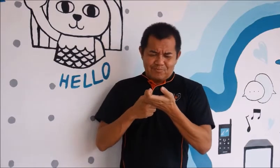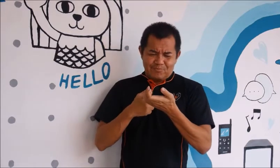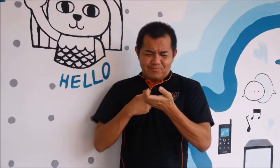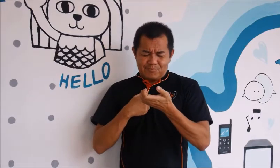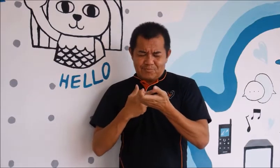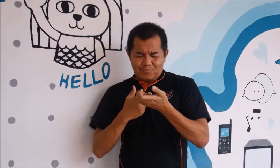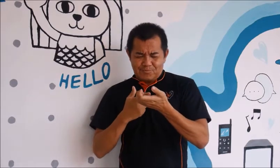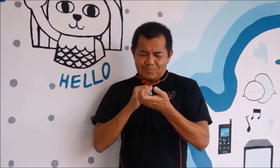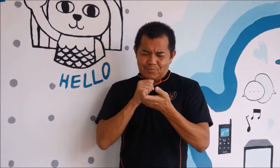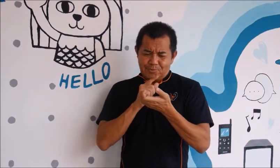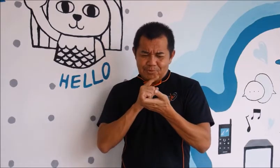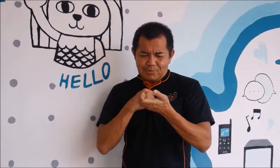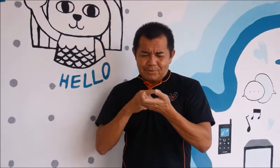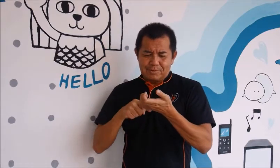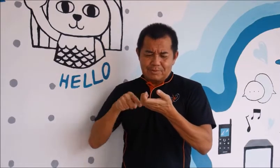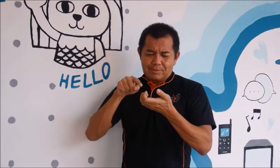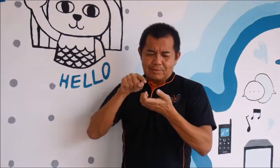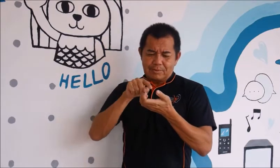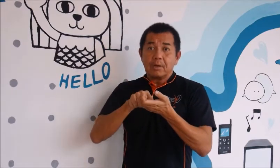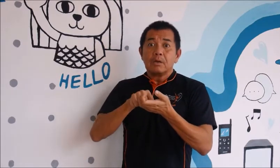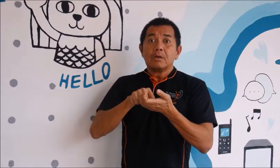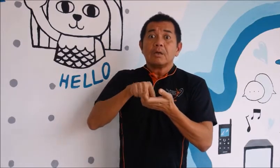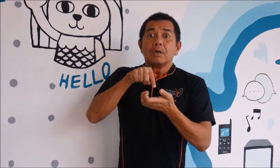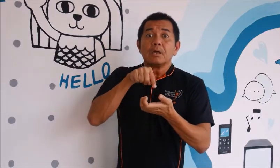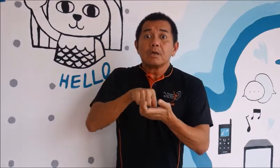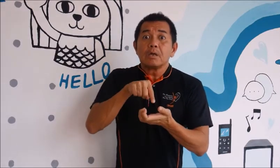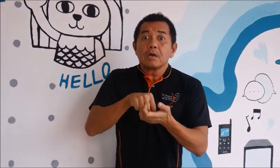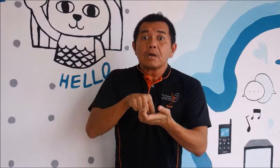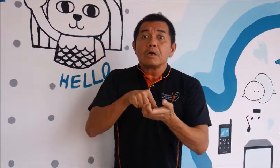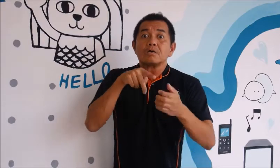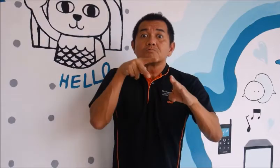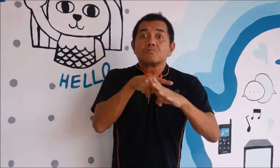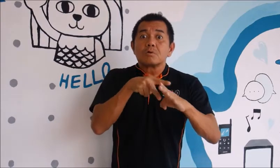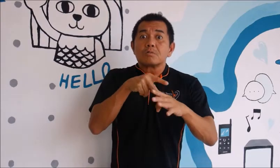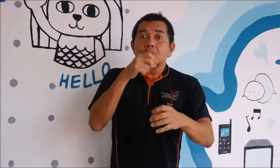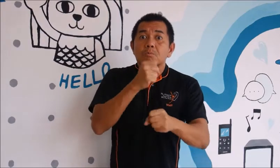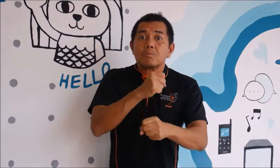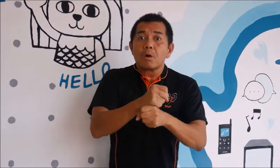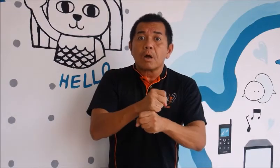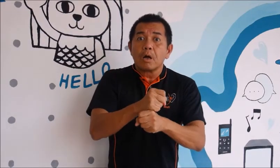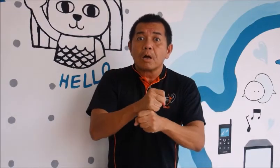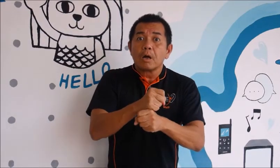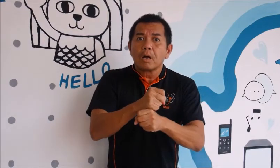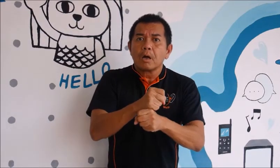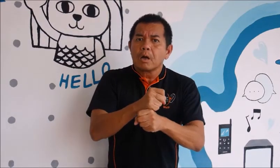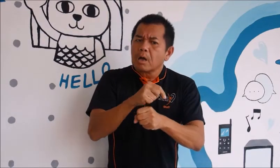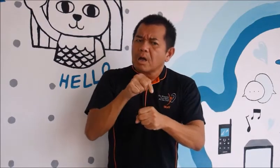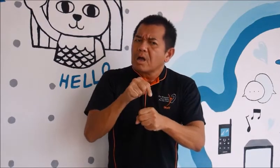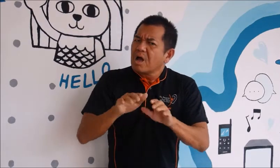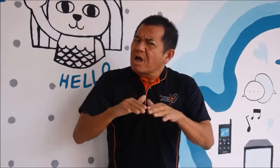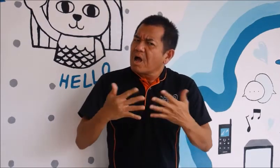I was unsure of it. So I pressed it. That is how scam worked.